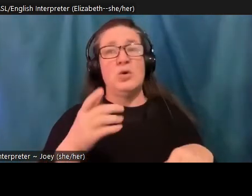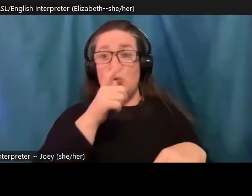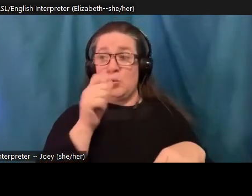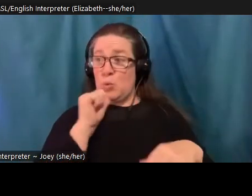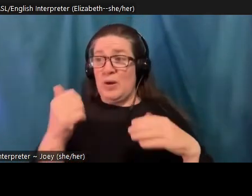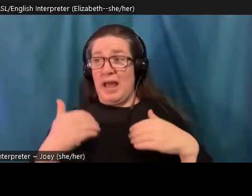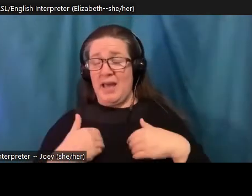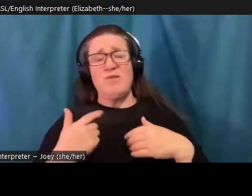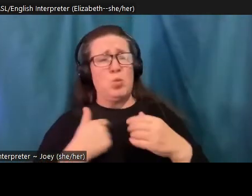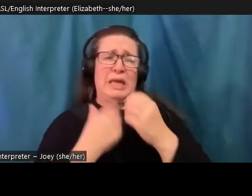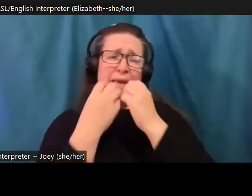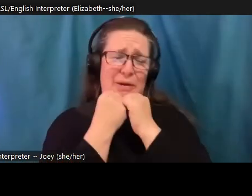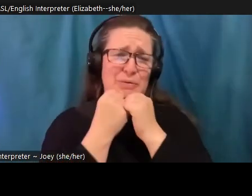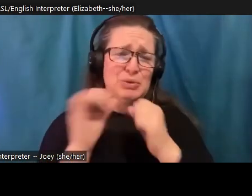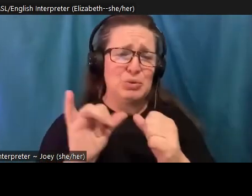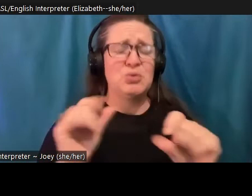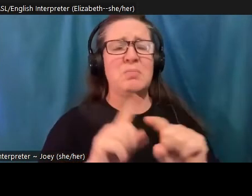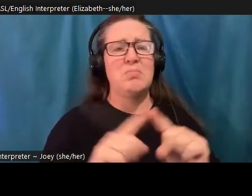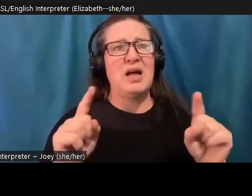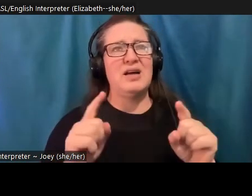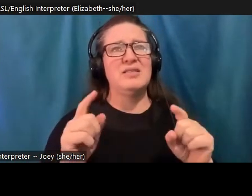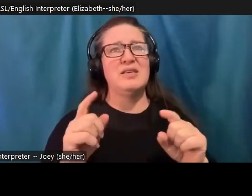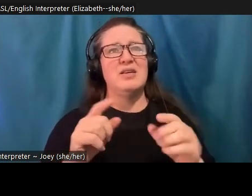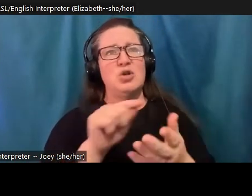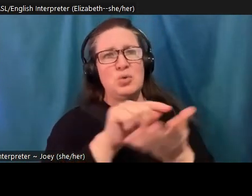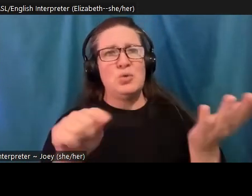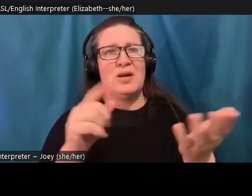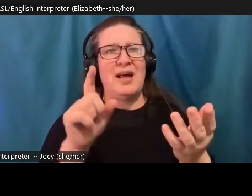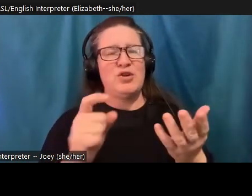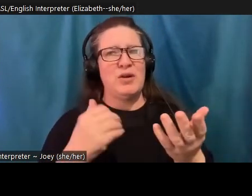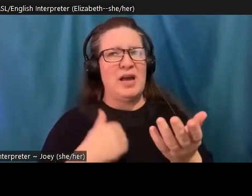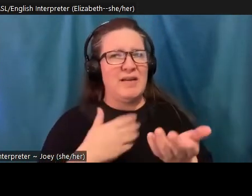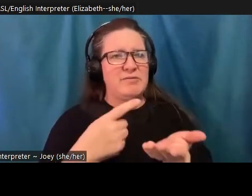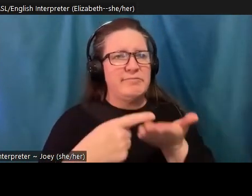that those who do have to have these conversations in more